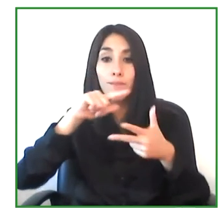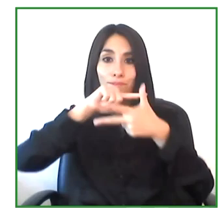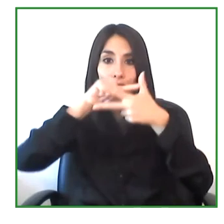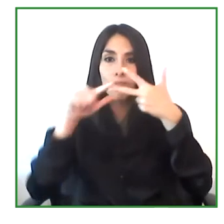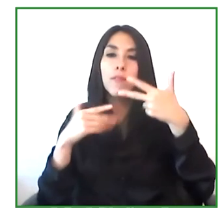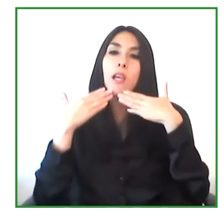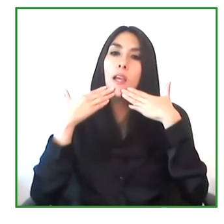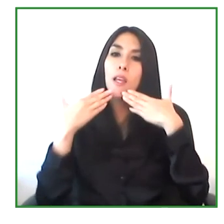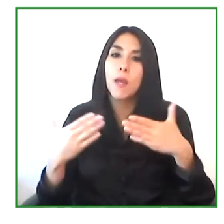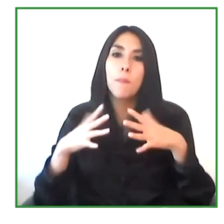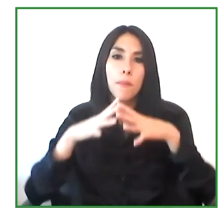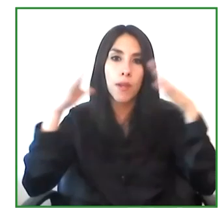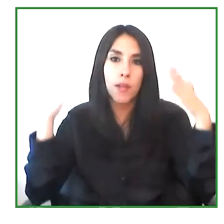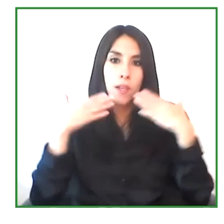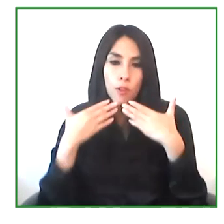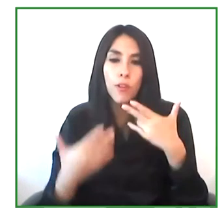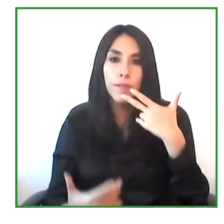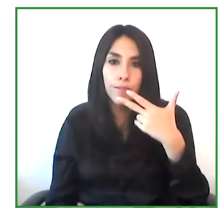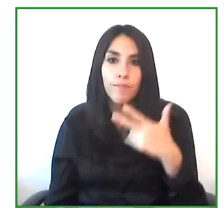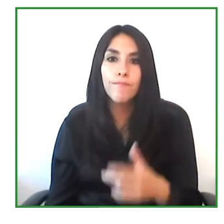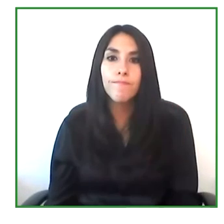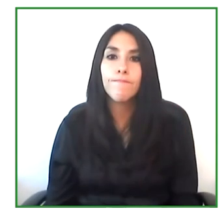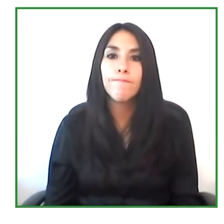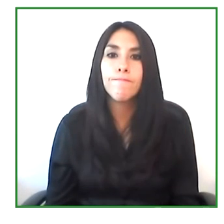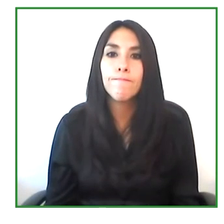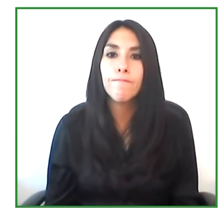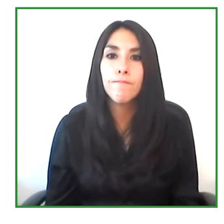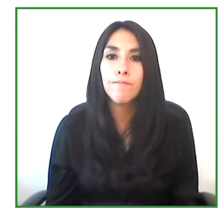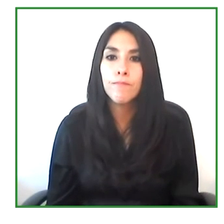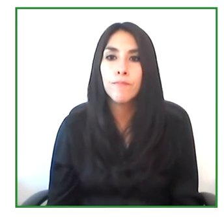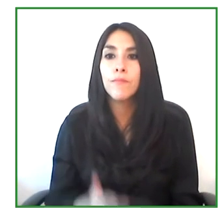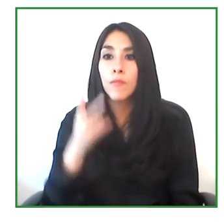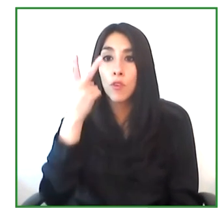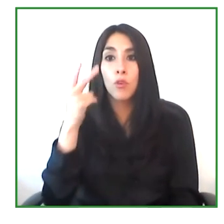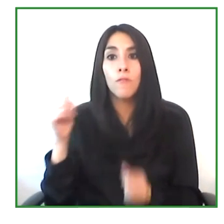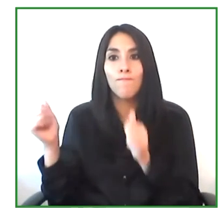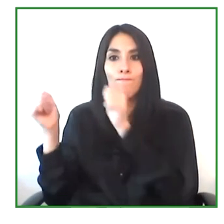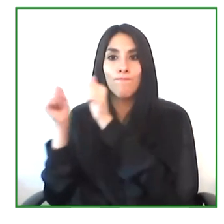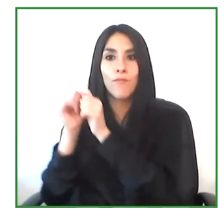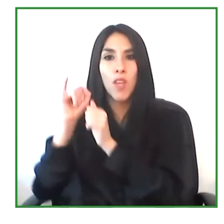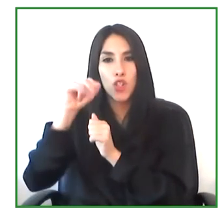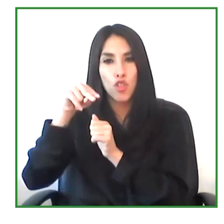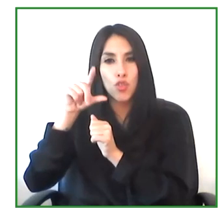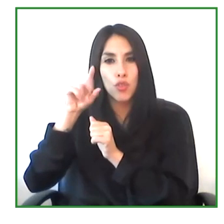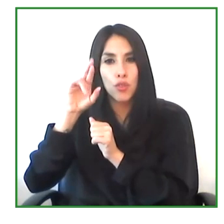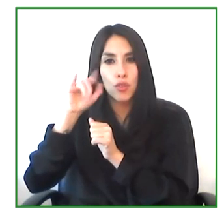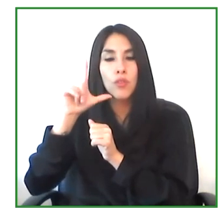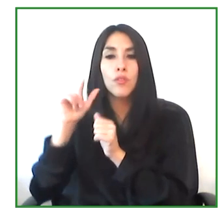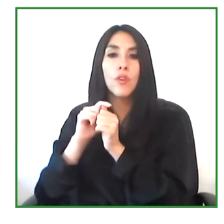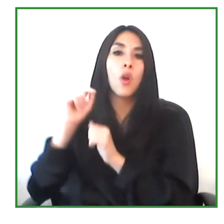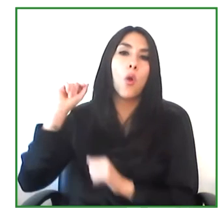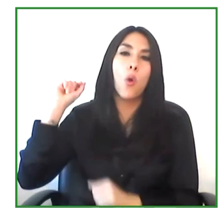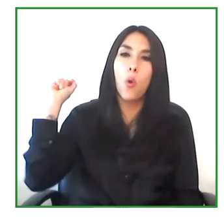And we want to continue working together. This initiative can be seen